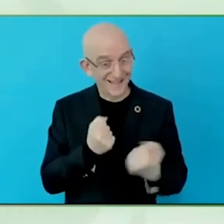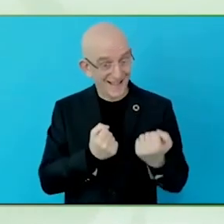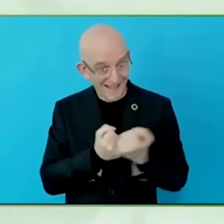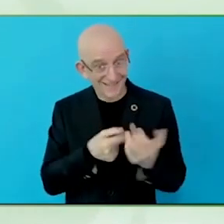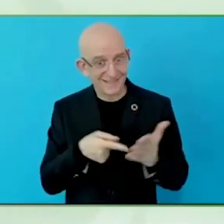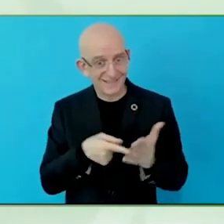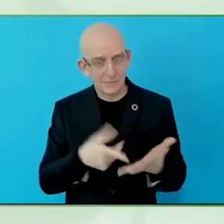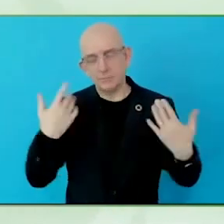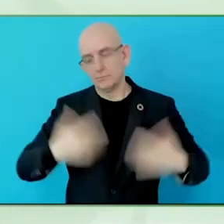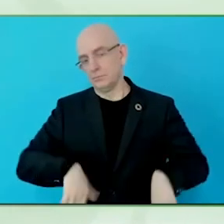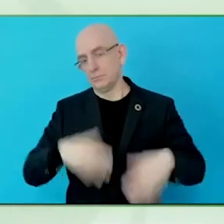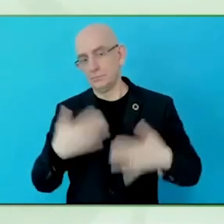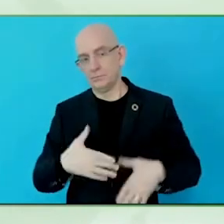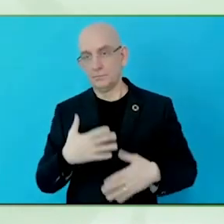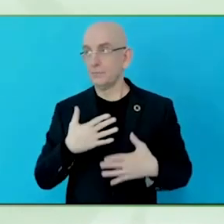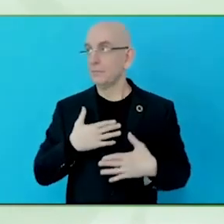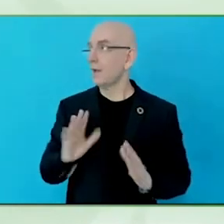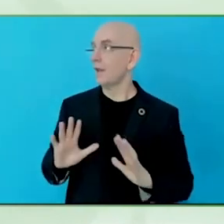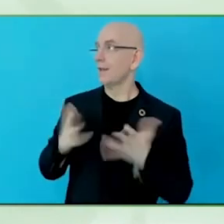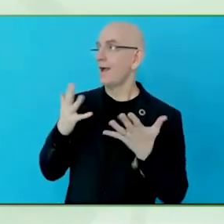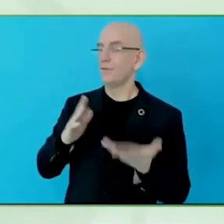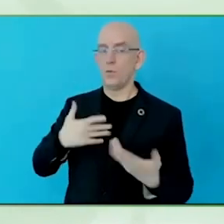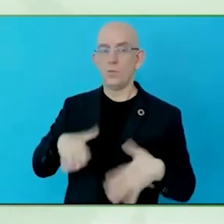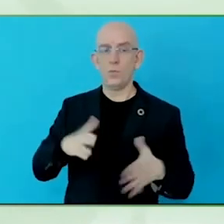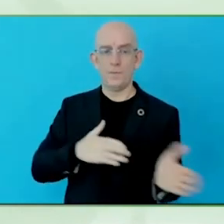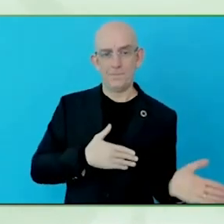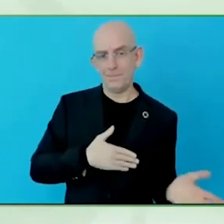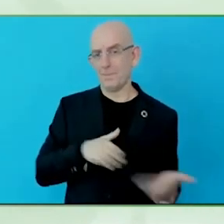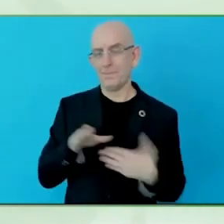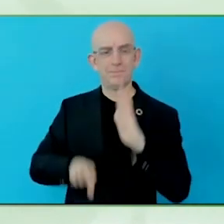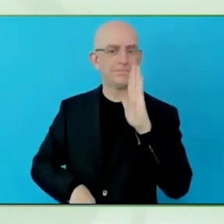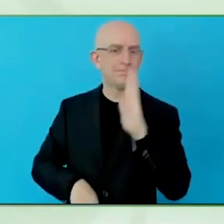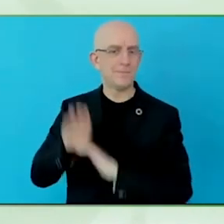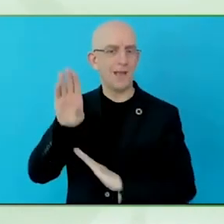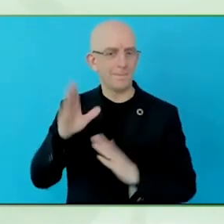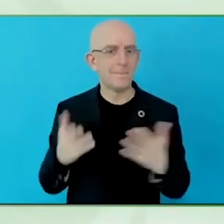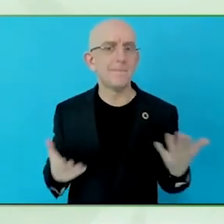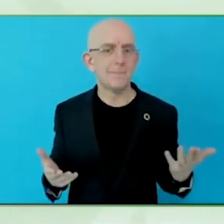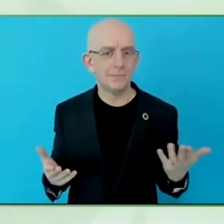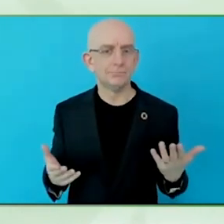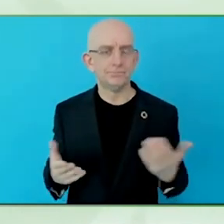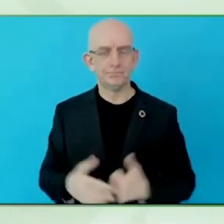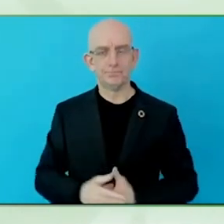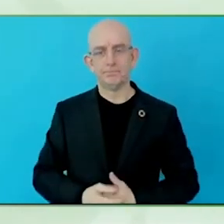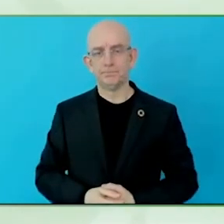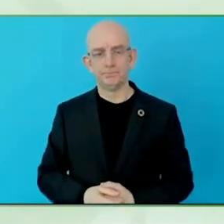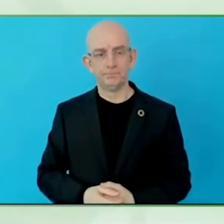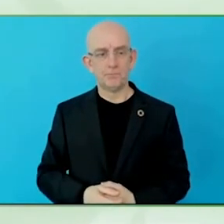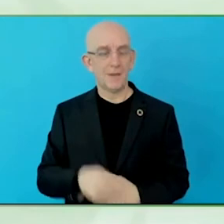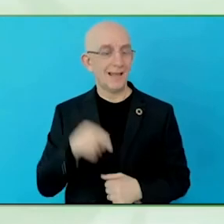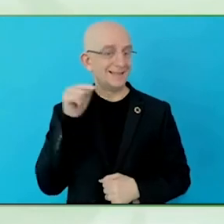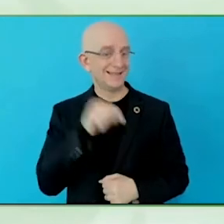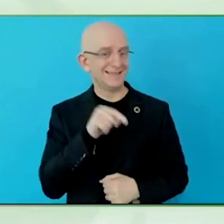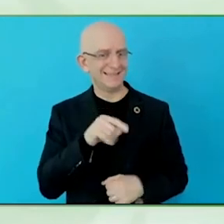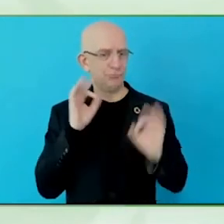Leading away from the idea that a specific functional difficulty for